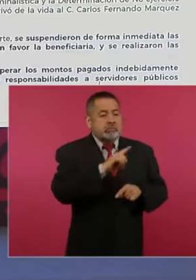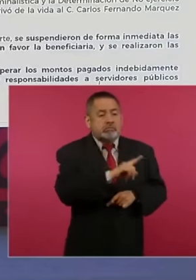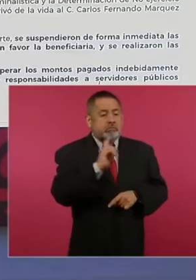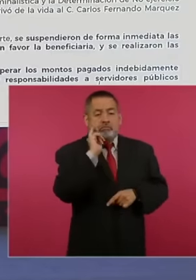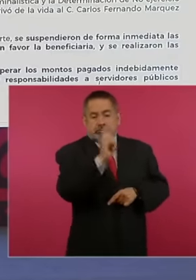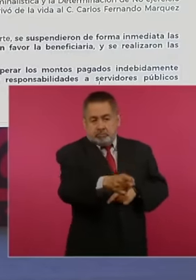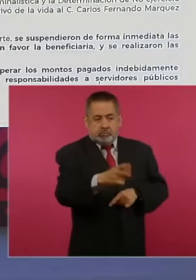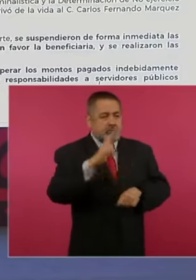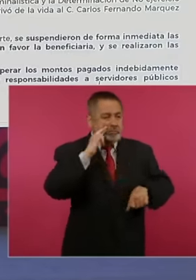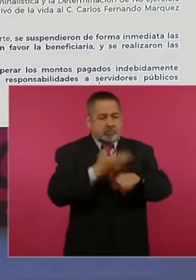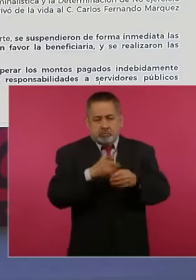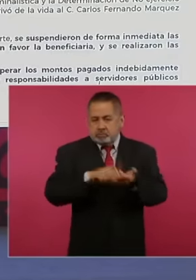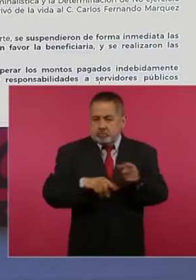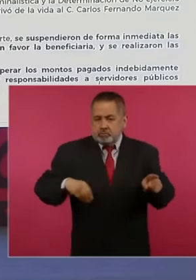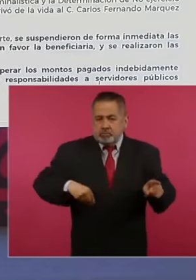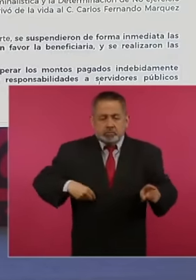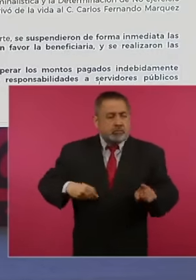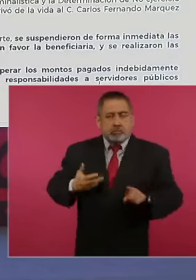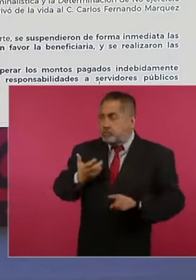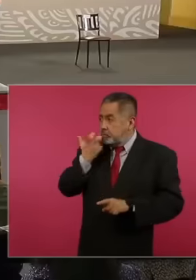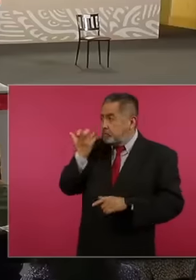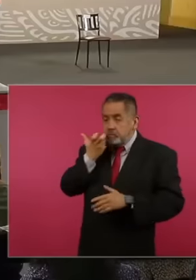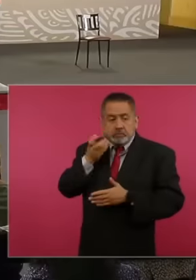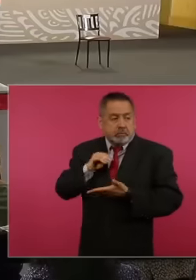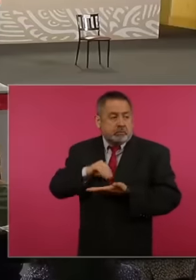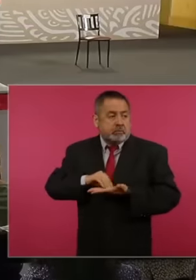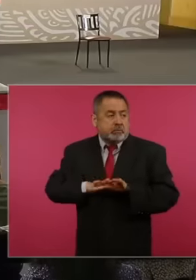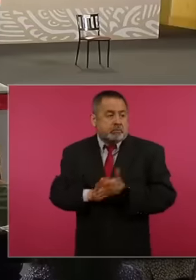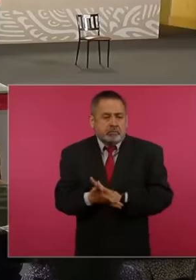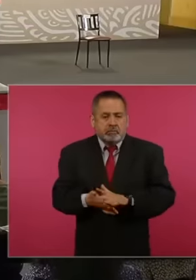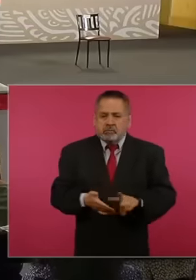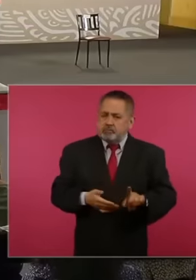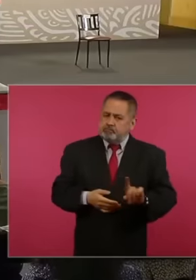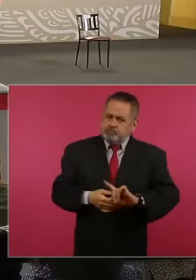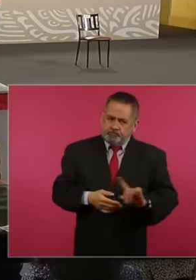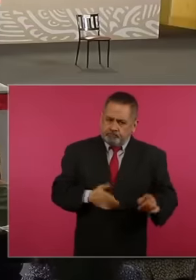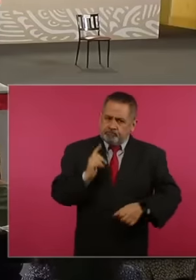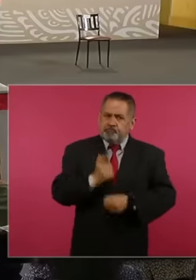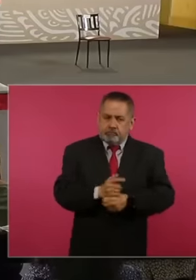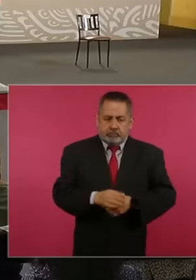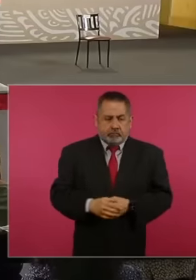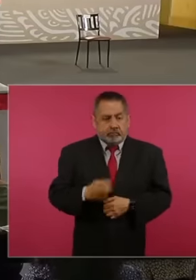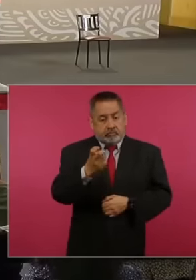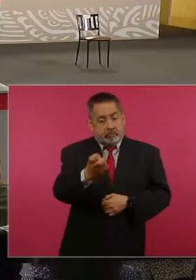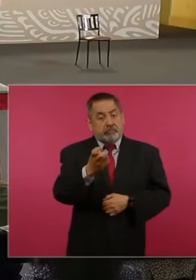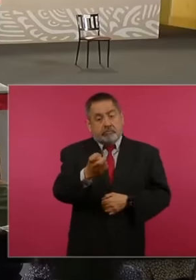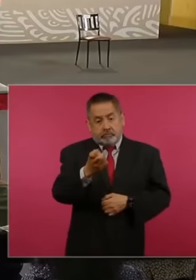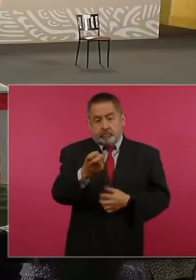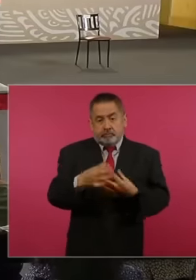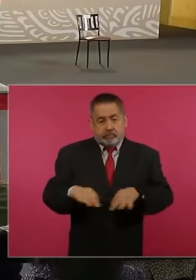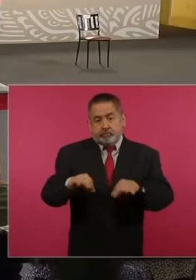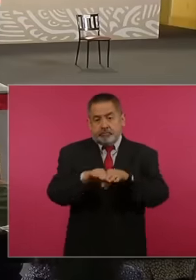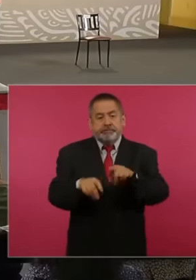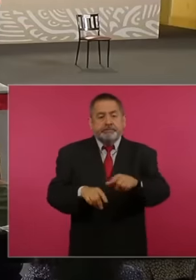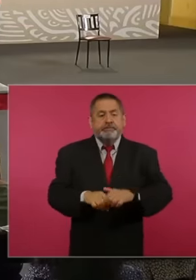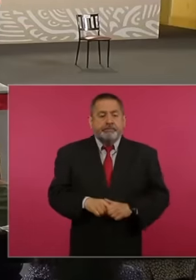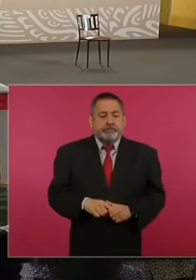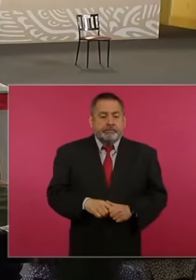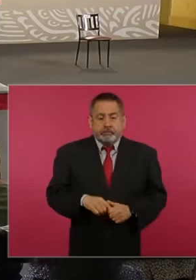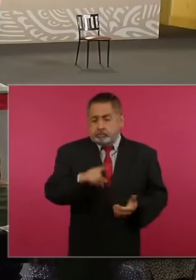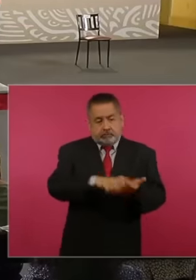public servants involved. This is an important case because it is a case of corruption